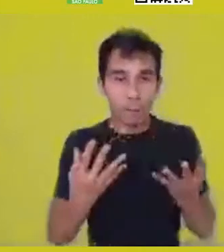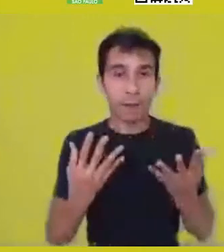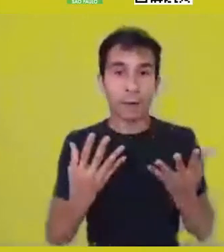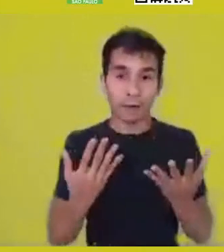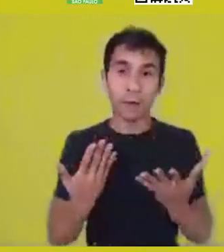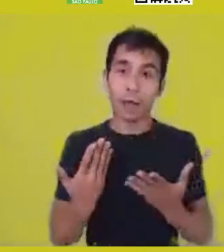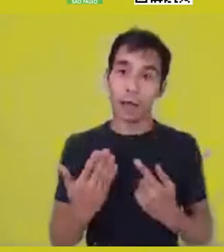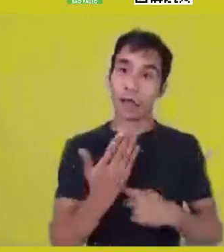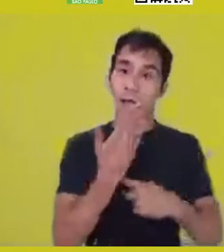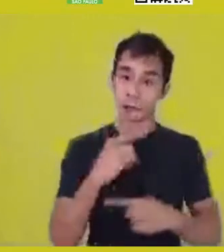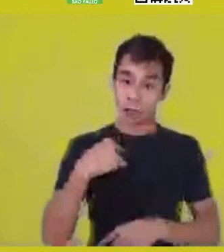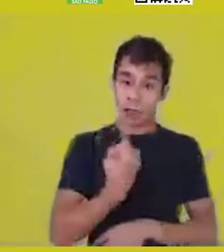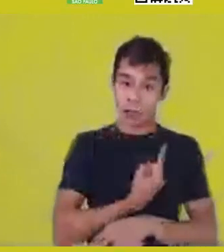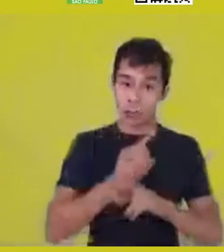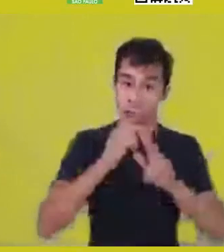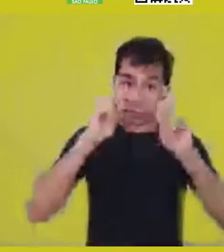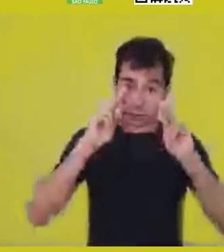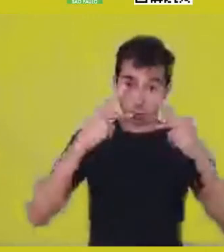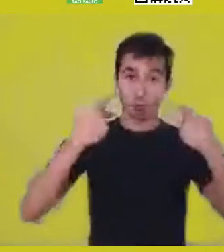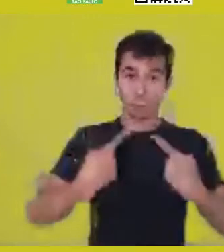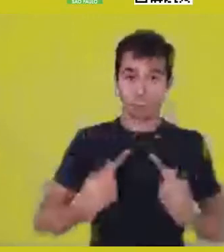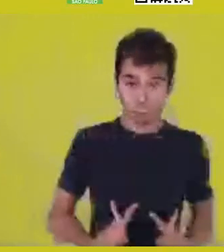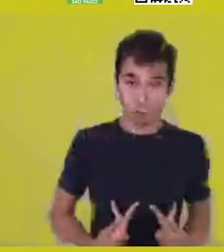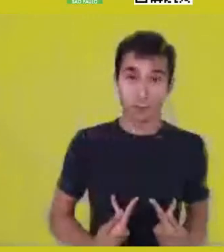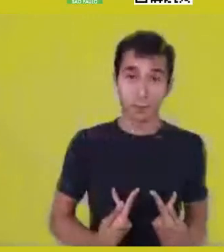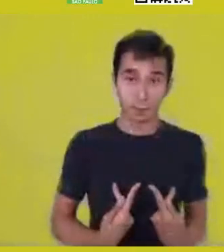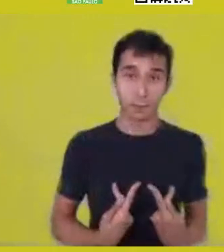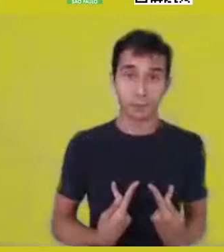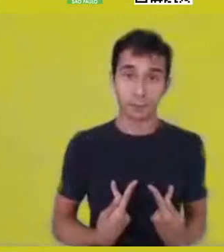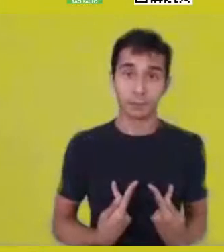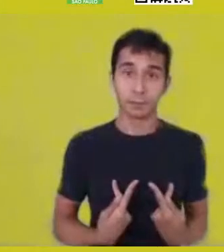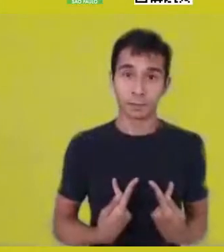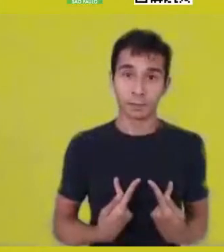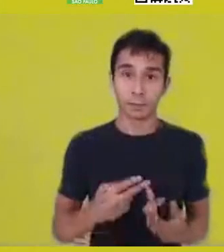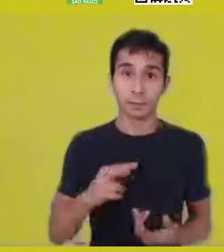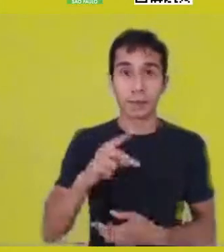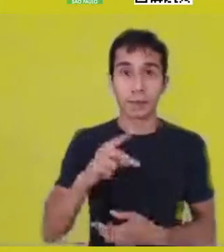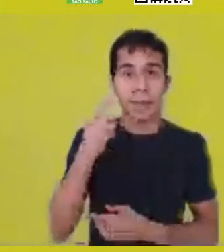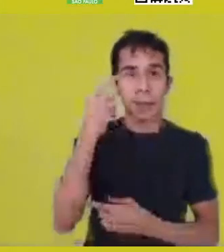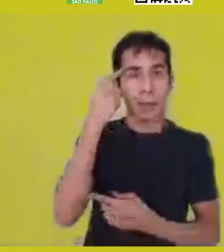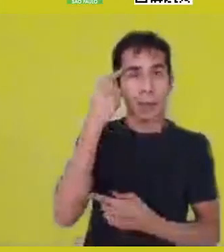beyond the Levi-Straussian idea of symbolic efficacy.